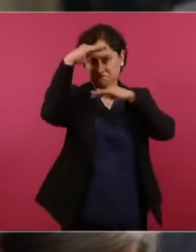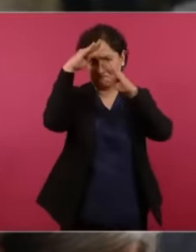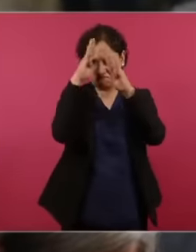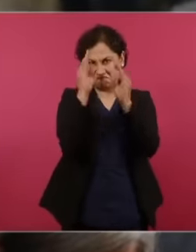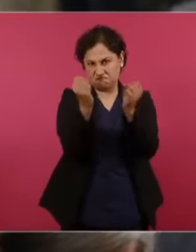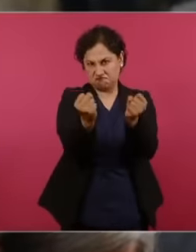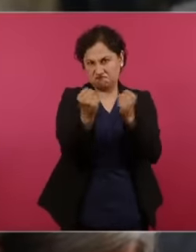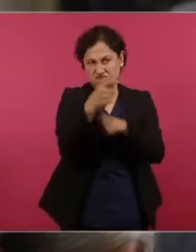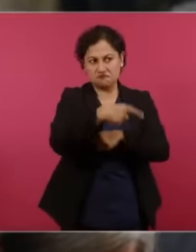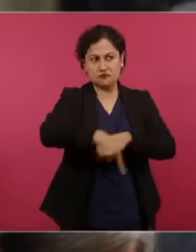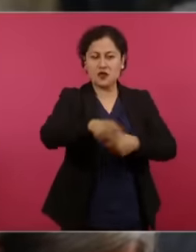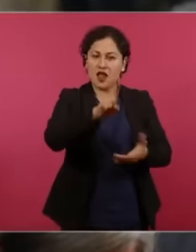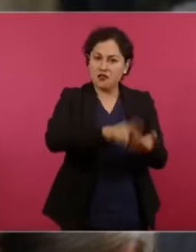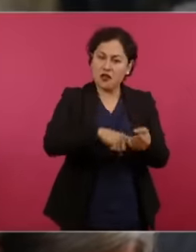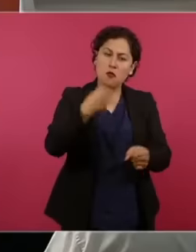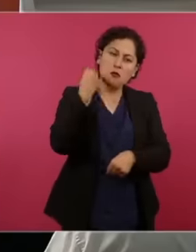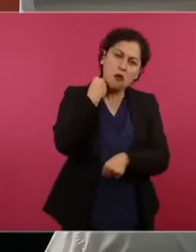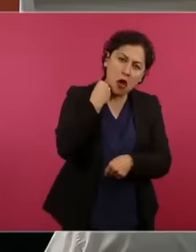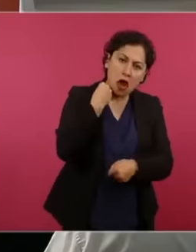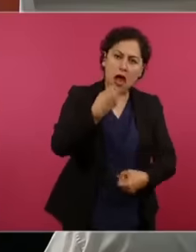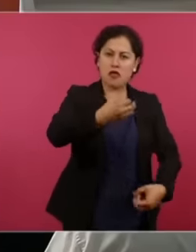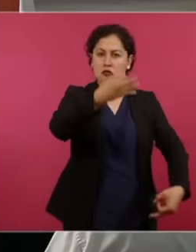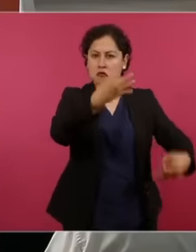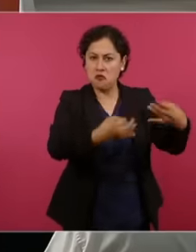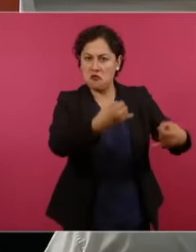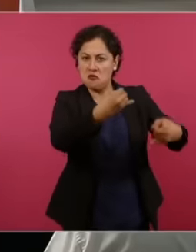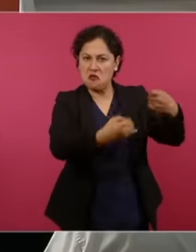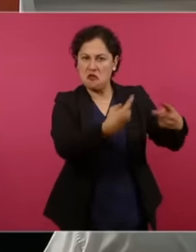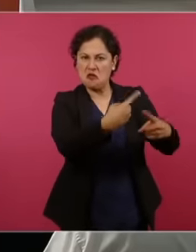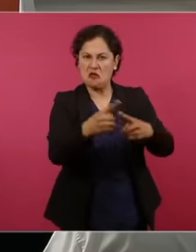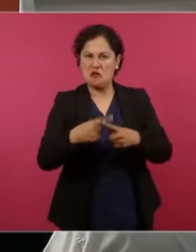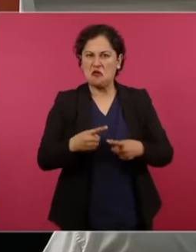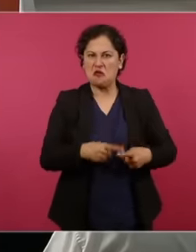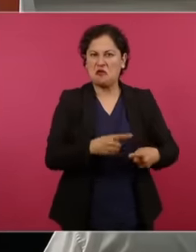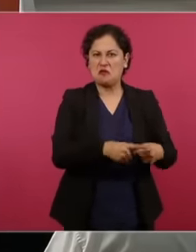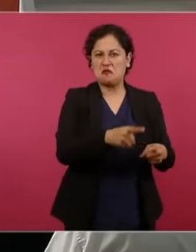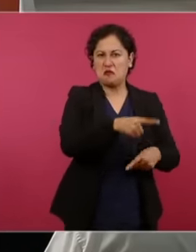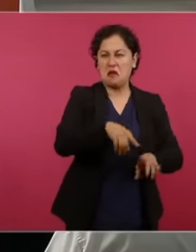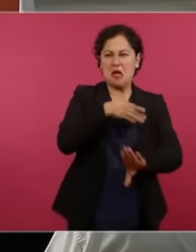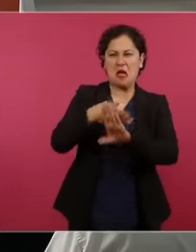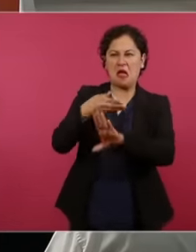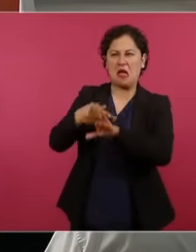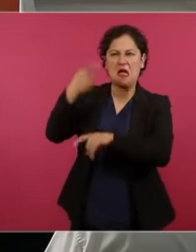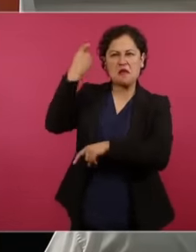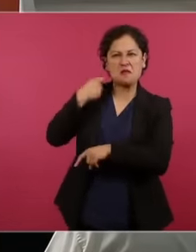even attack Well there they say that they are going to tear it down but on the other hand they say how is it possible that